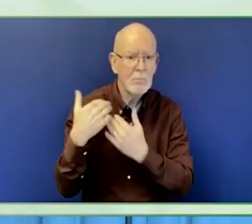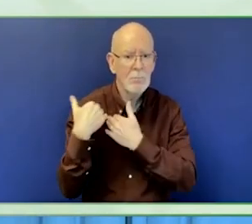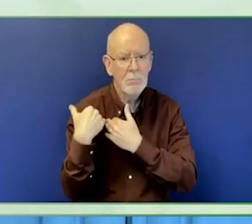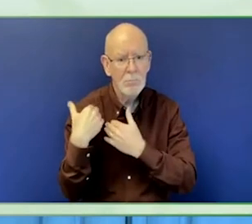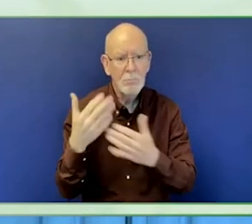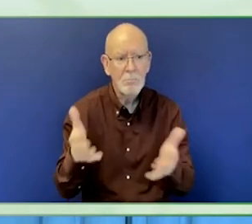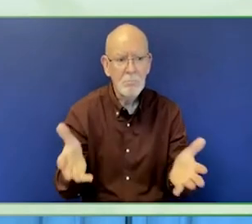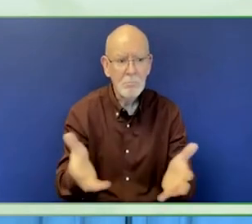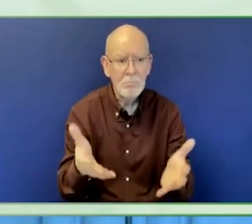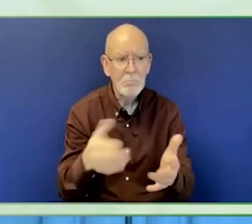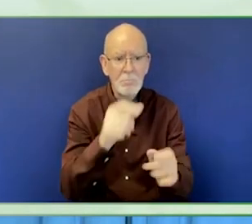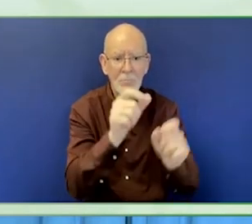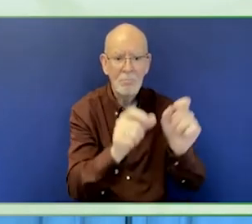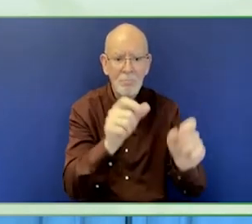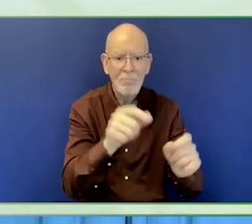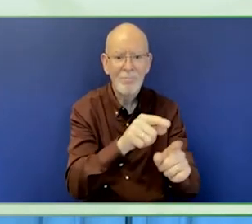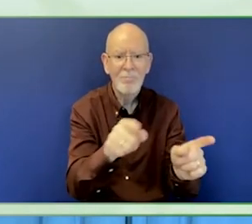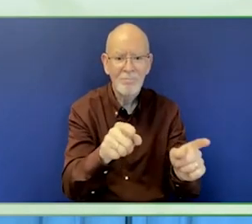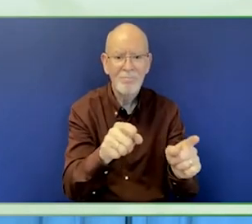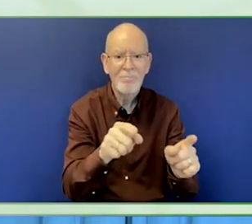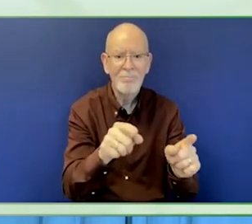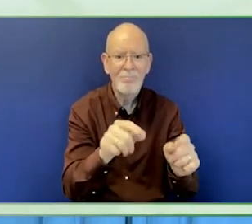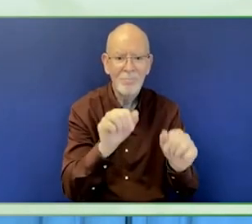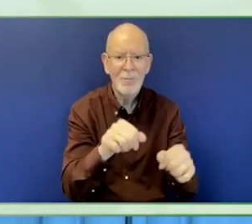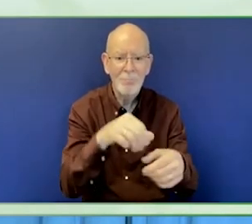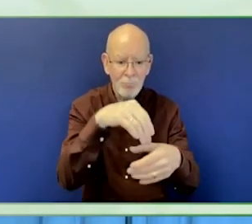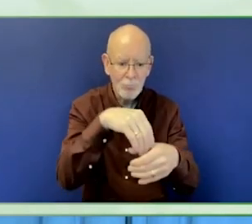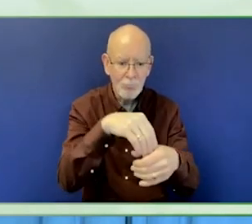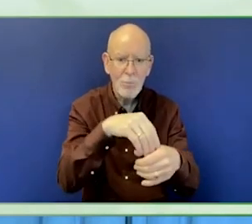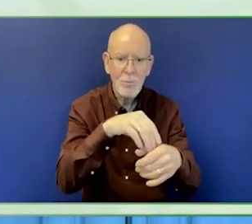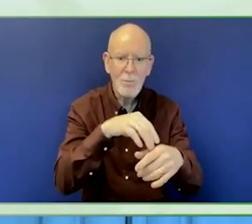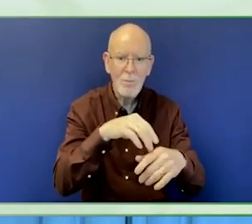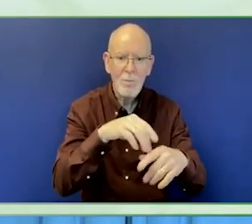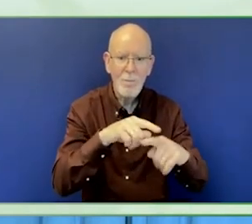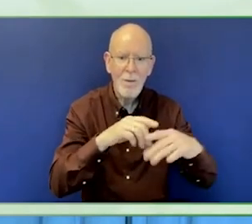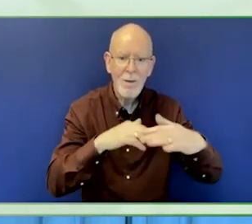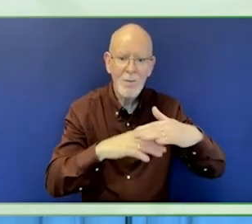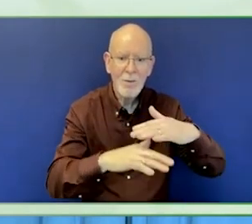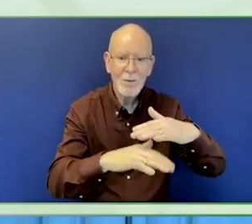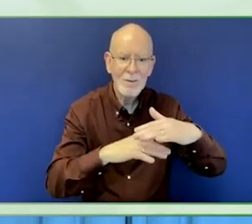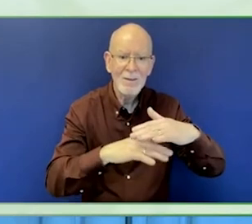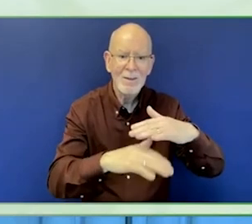disability is at the highest levels. Not simply as constituencies to be targeted.